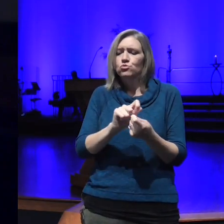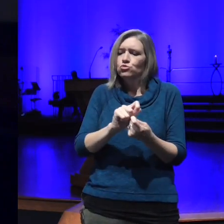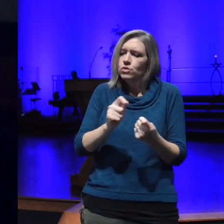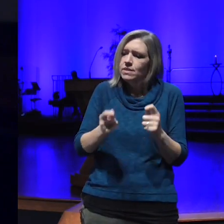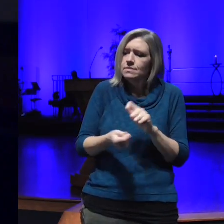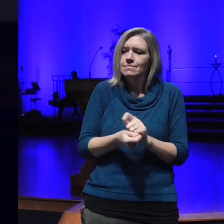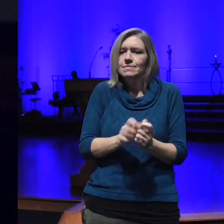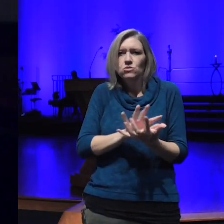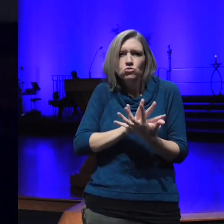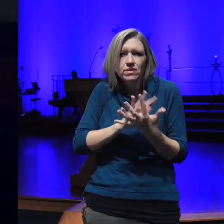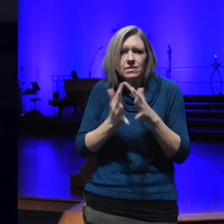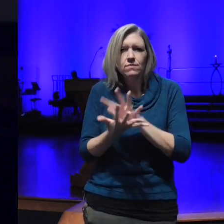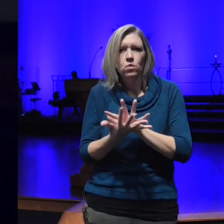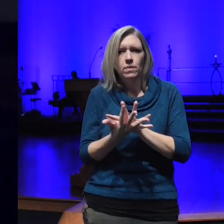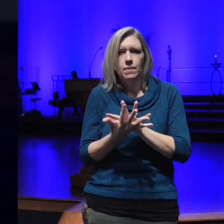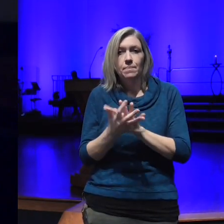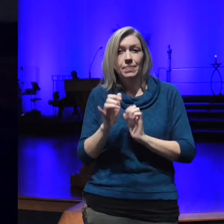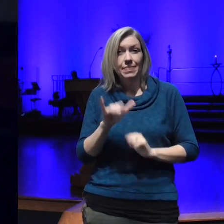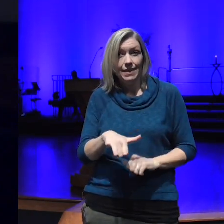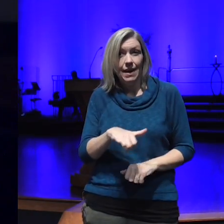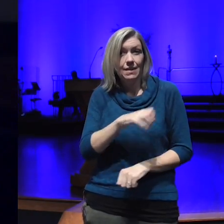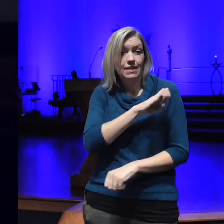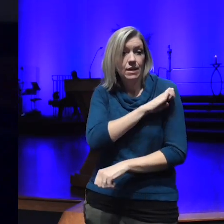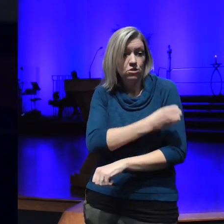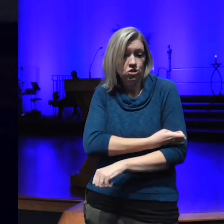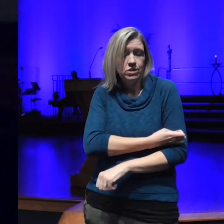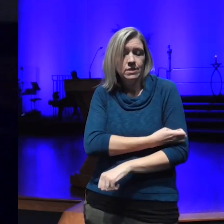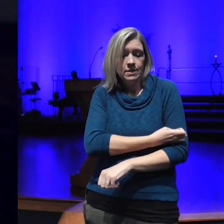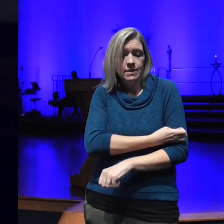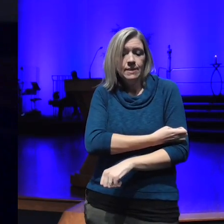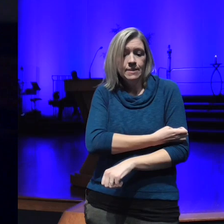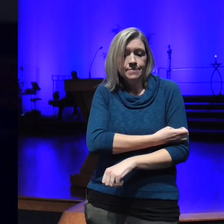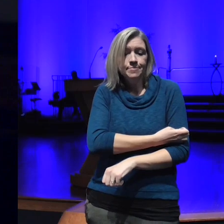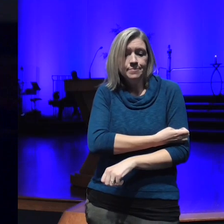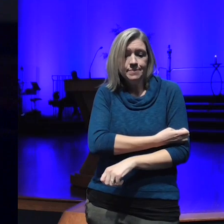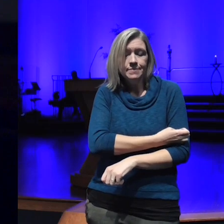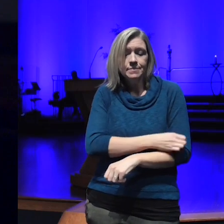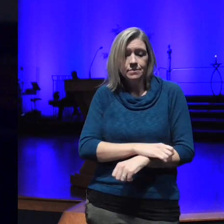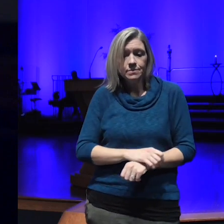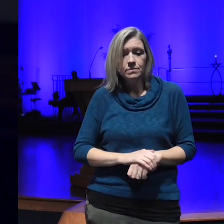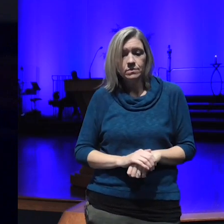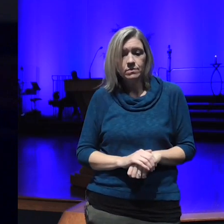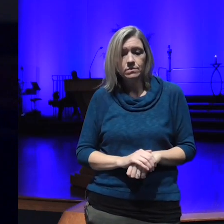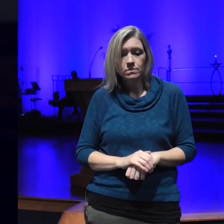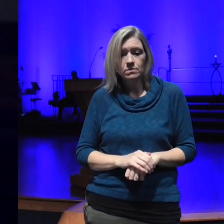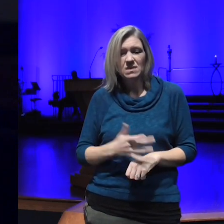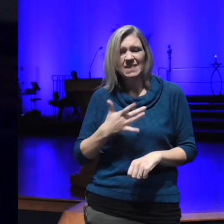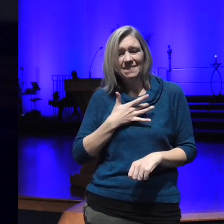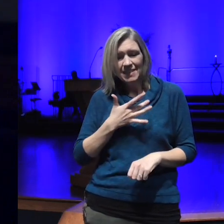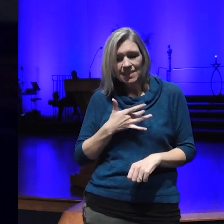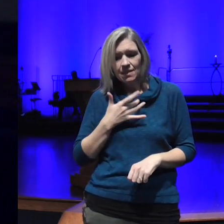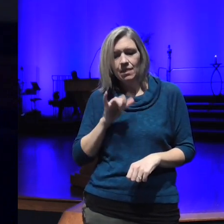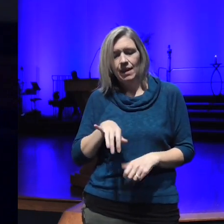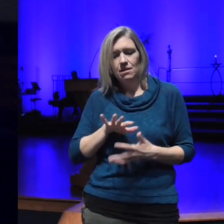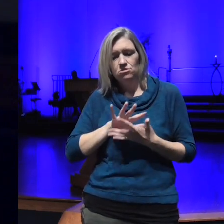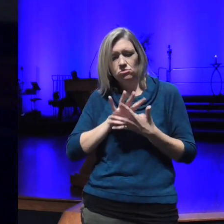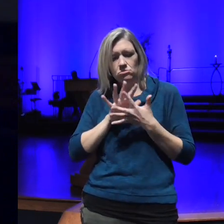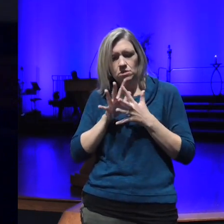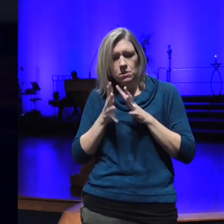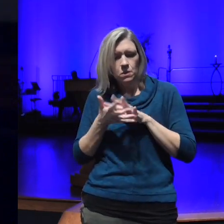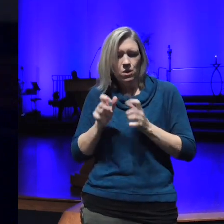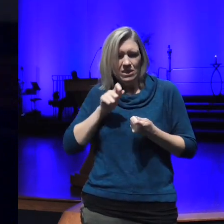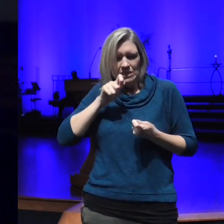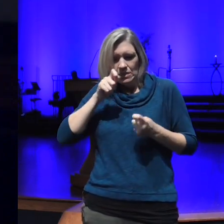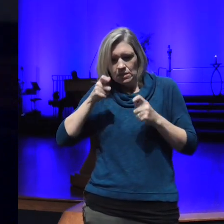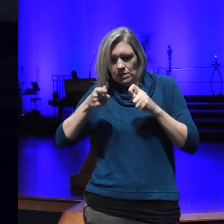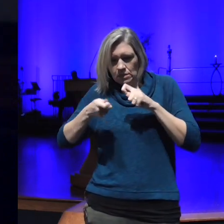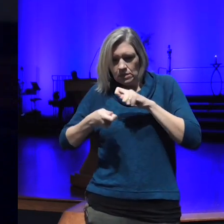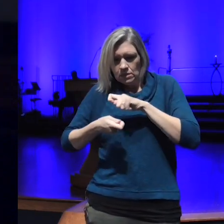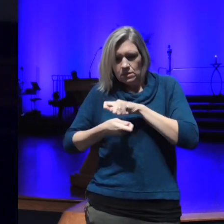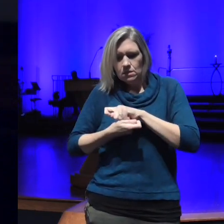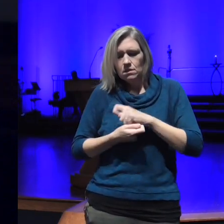energy and we feel the transformation Ur and the compassion and the love and the